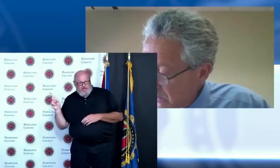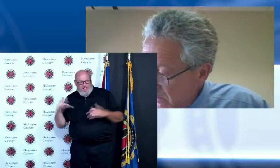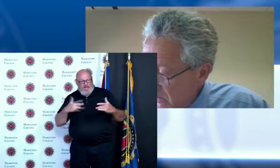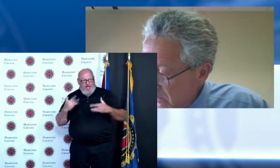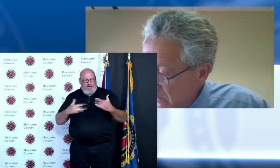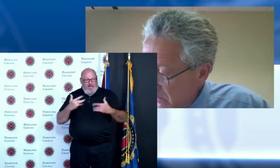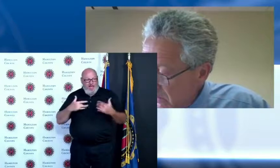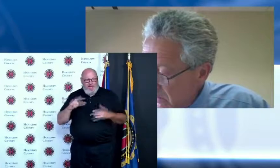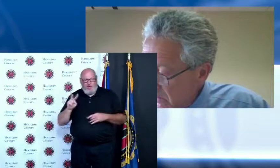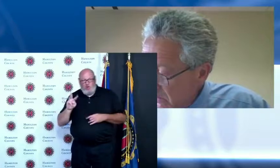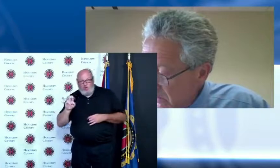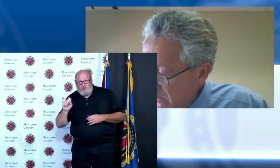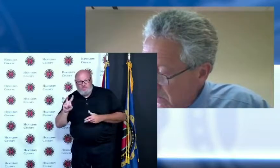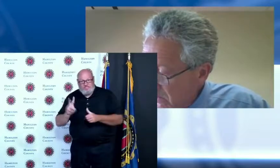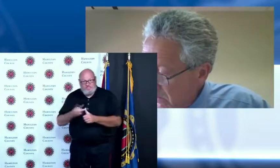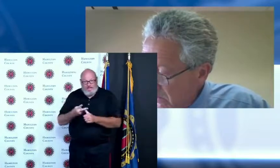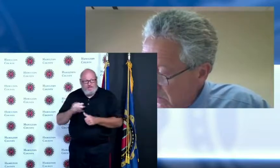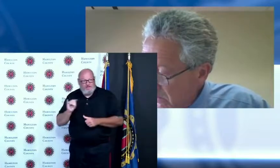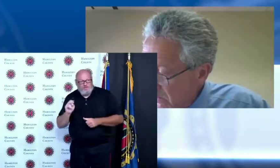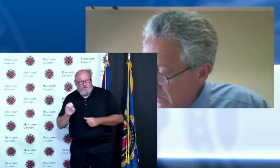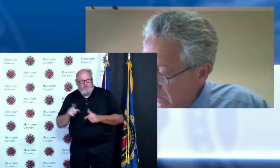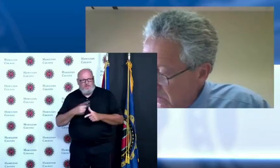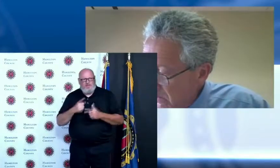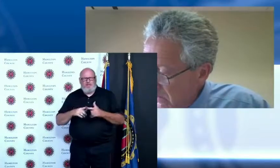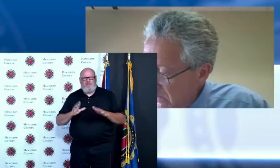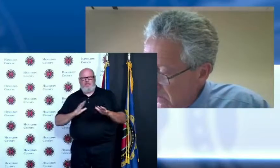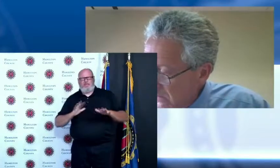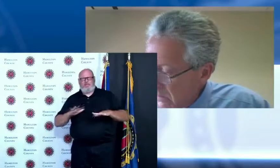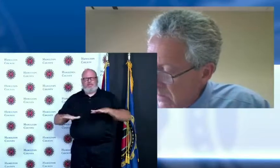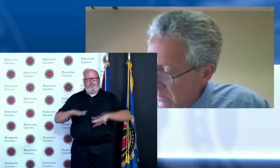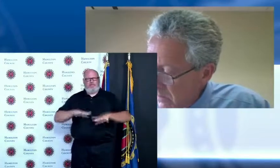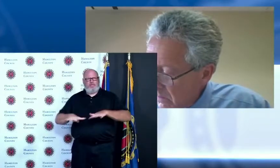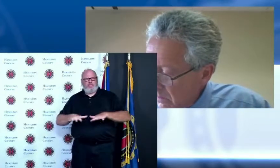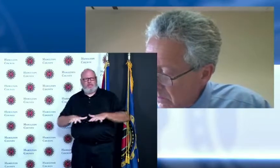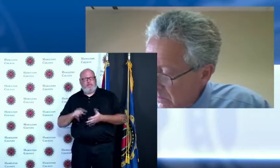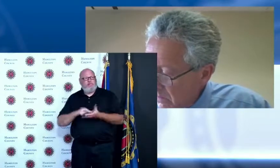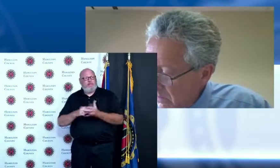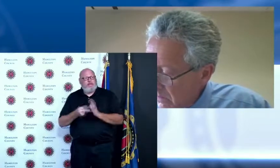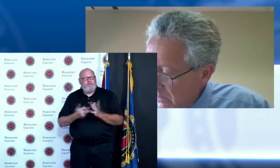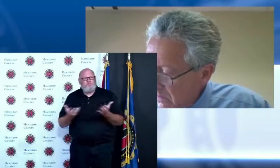okay because it means that we are able to get life back to normal it means the vaccine is working in